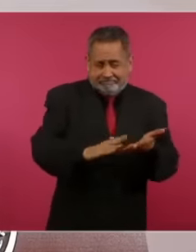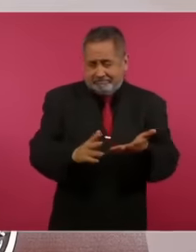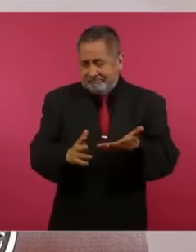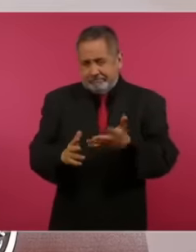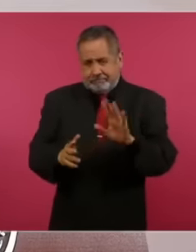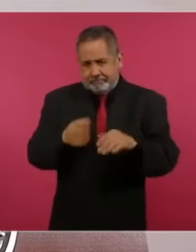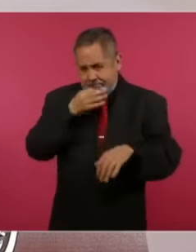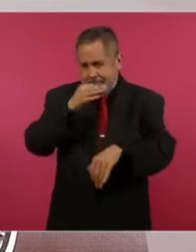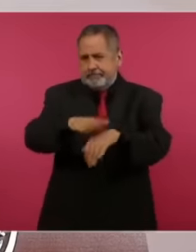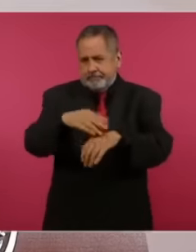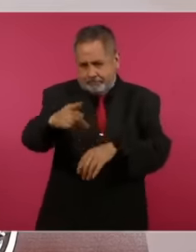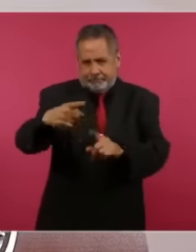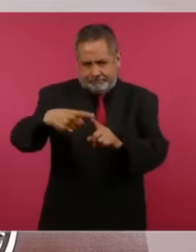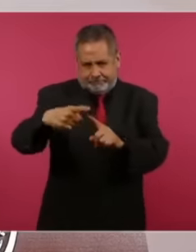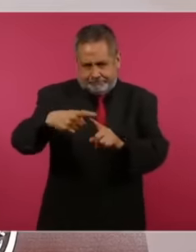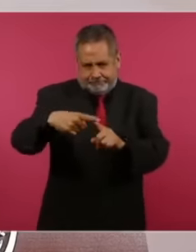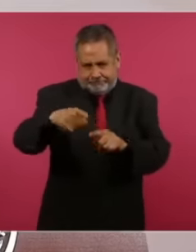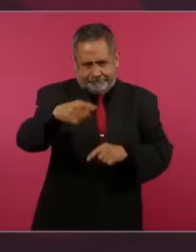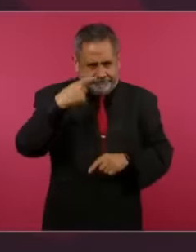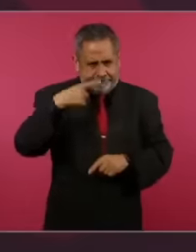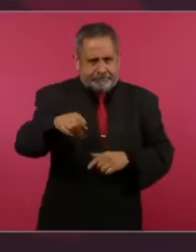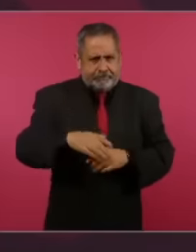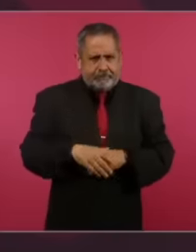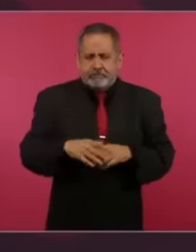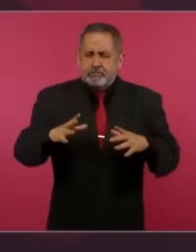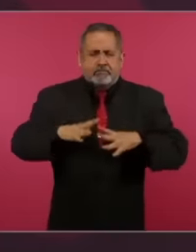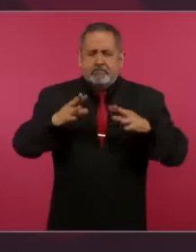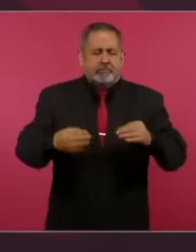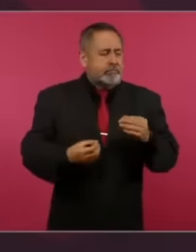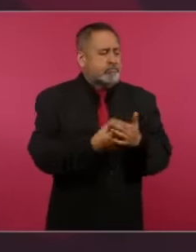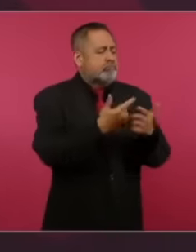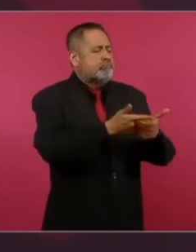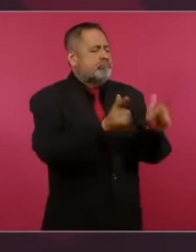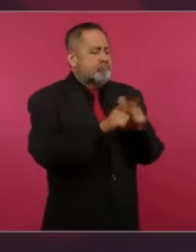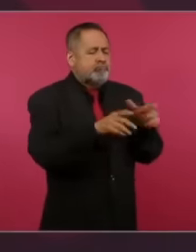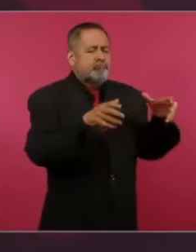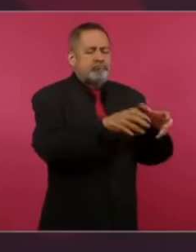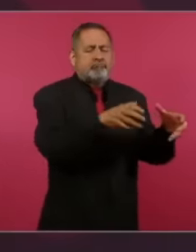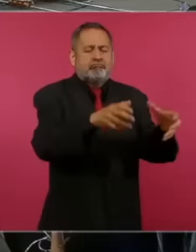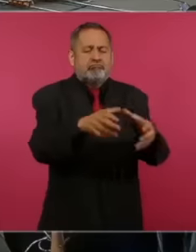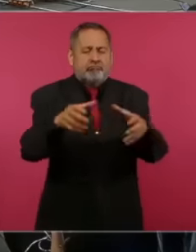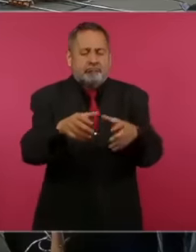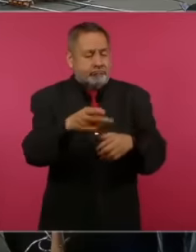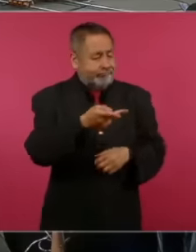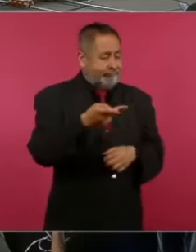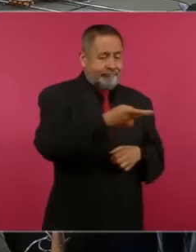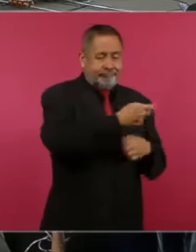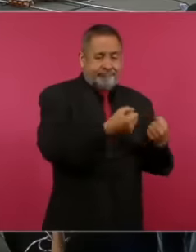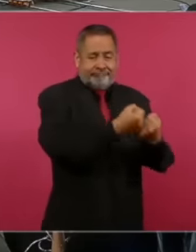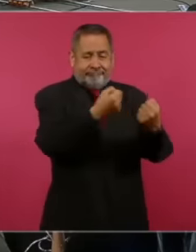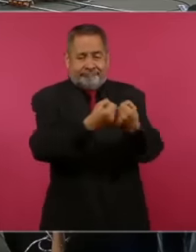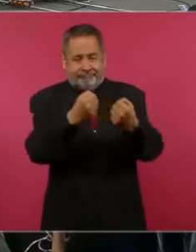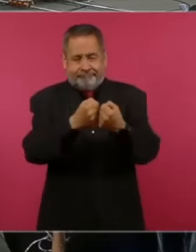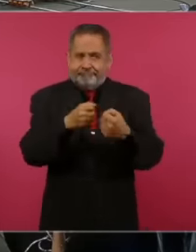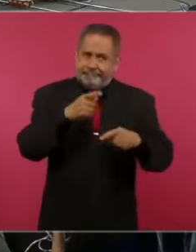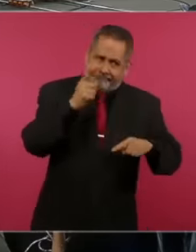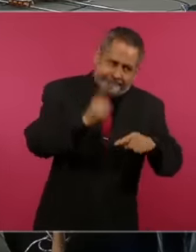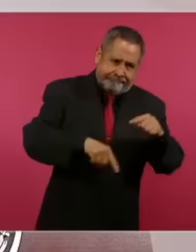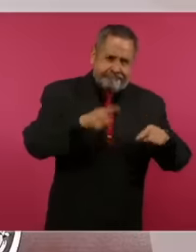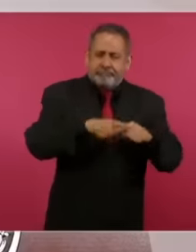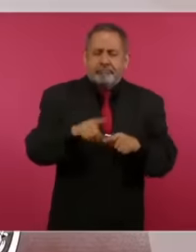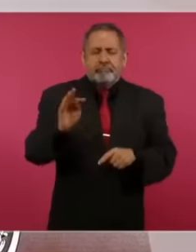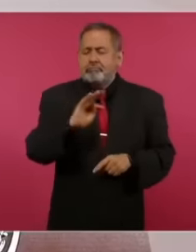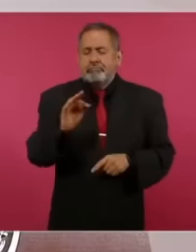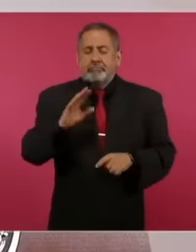created